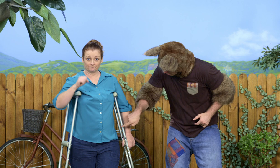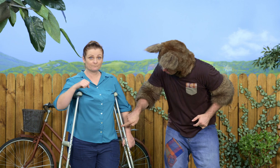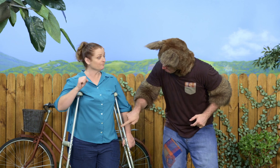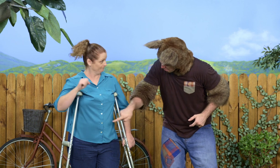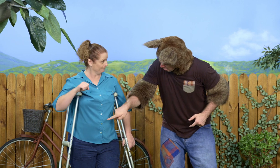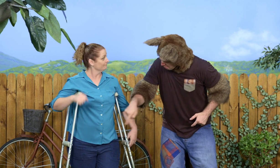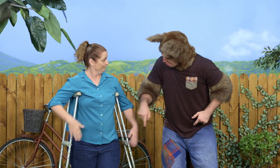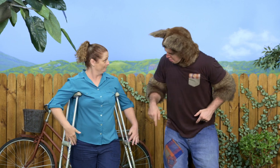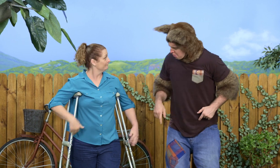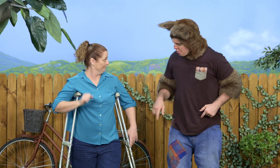Yes.